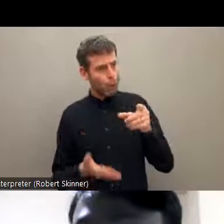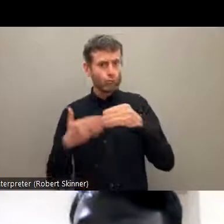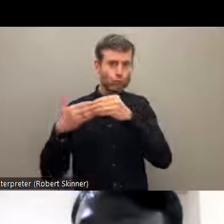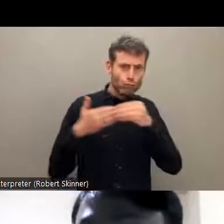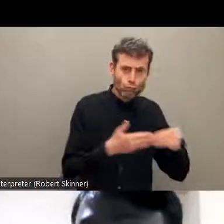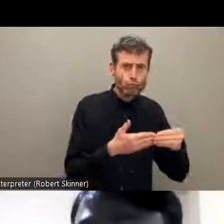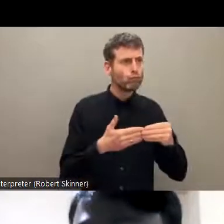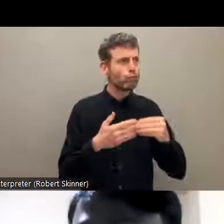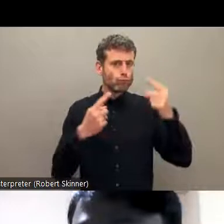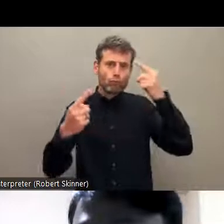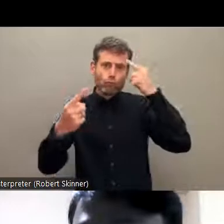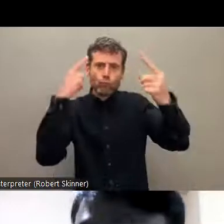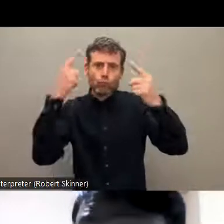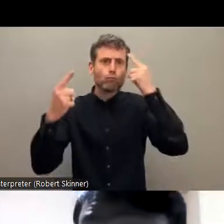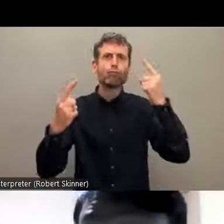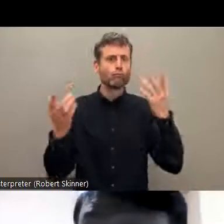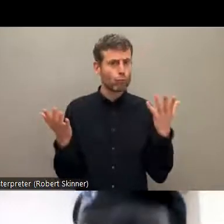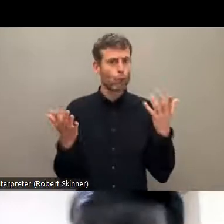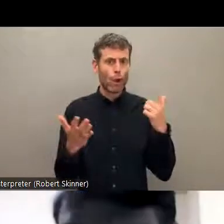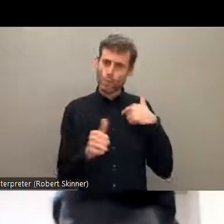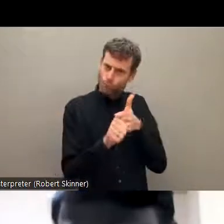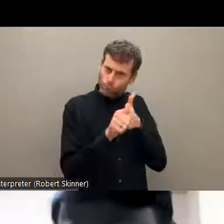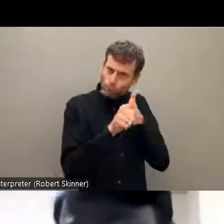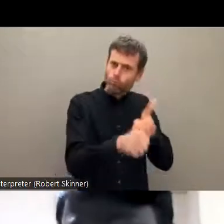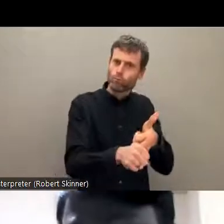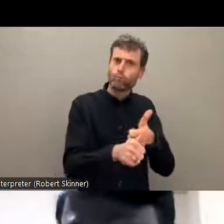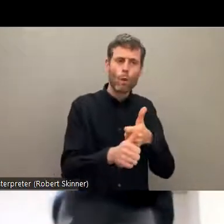are also in a capacity to